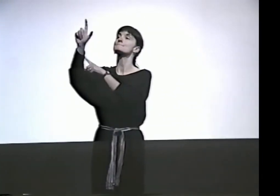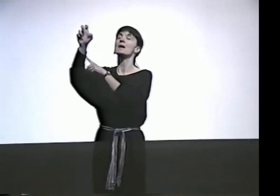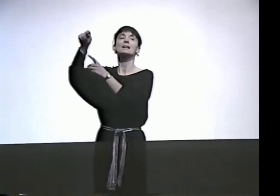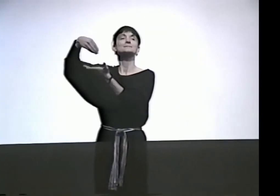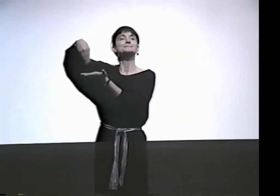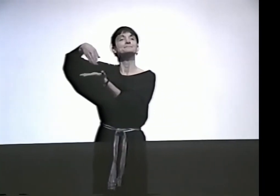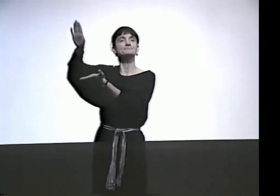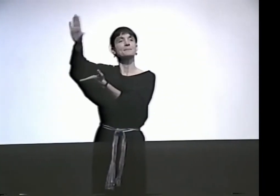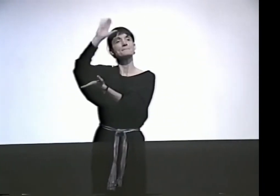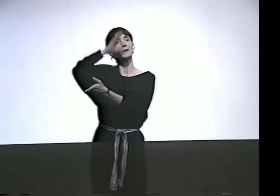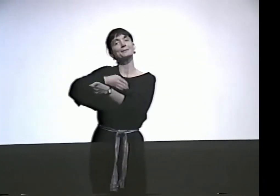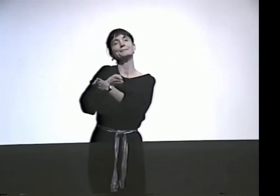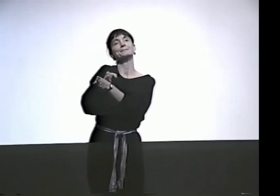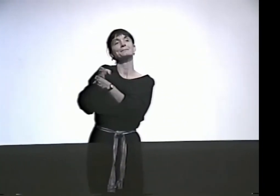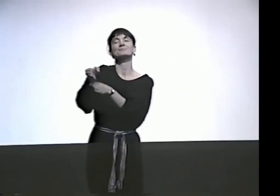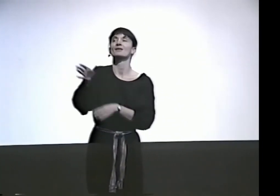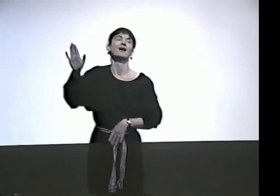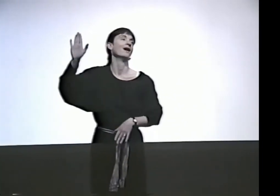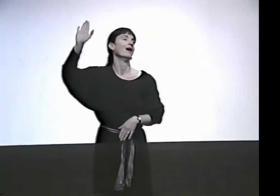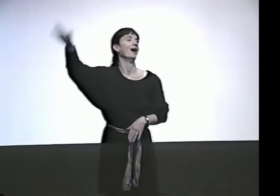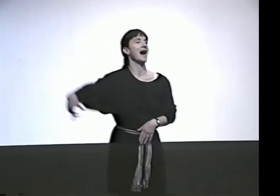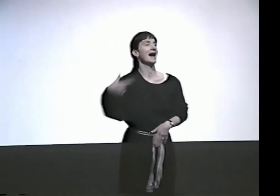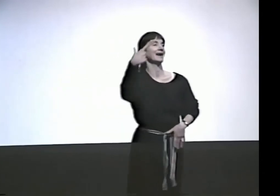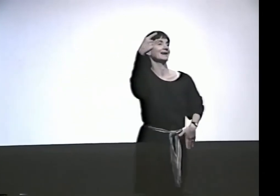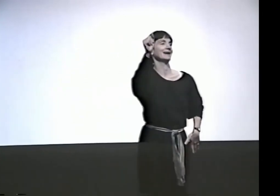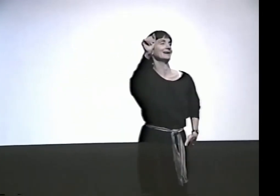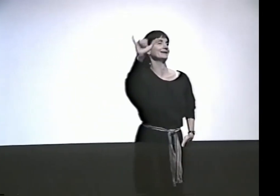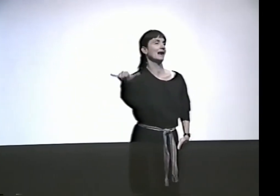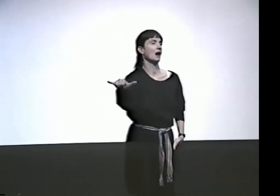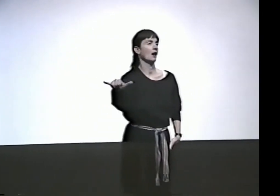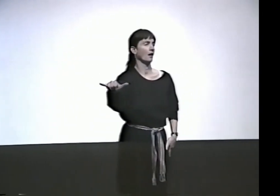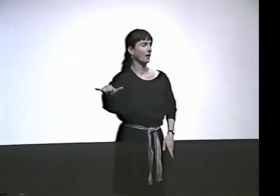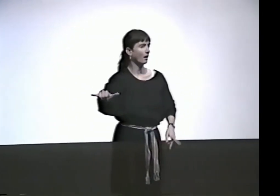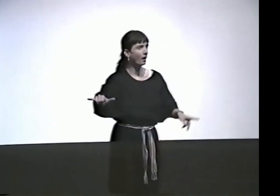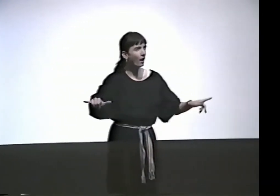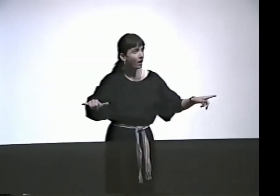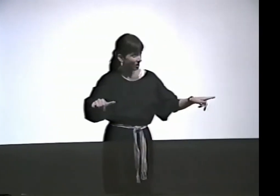OK, FOR EXAMPLE, YOU THINK MEN IN BALLET ARE GAY,